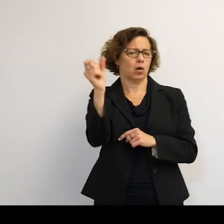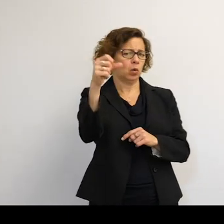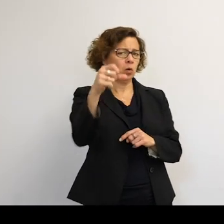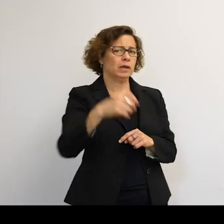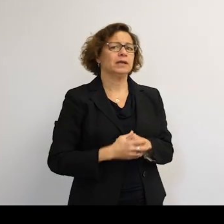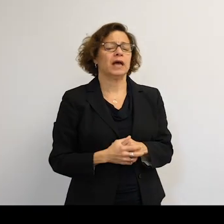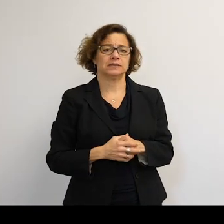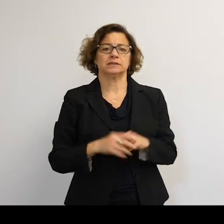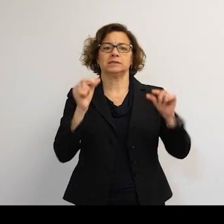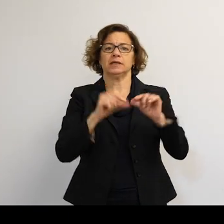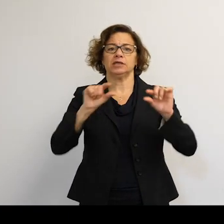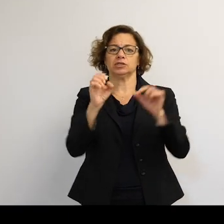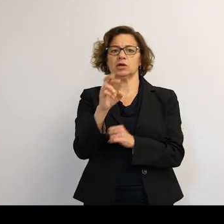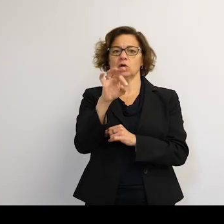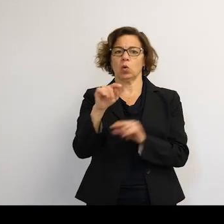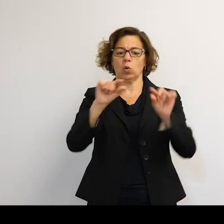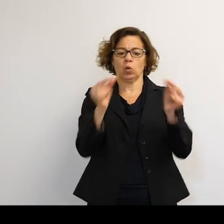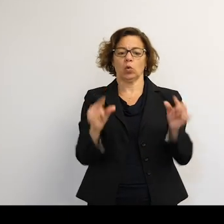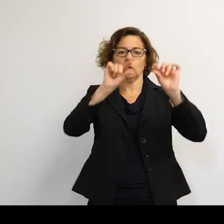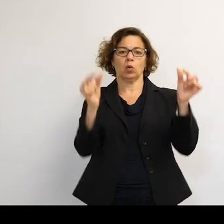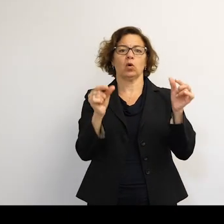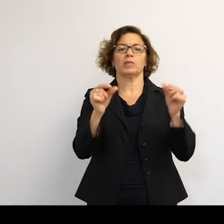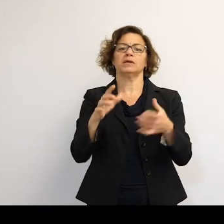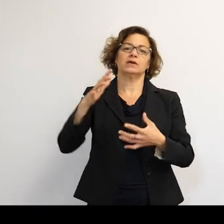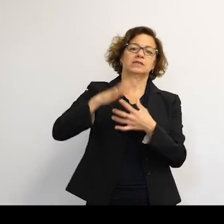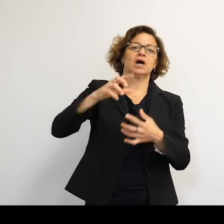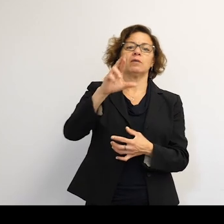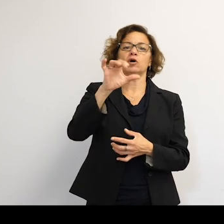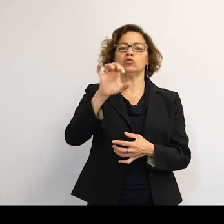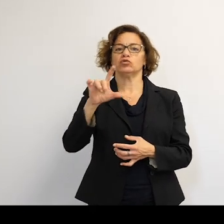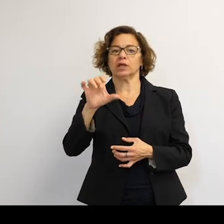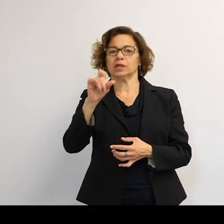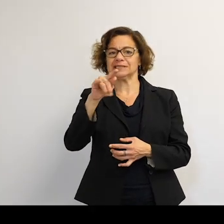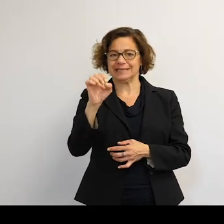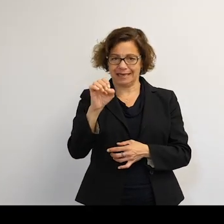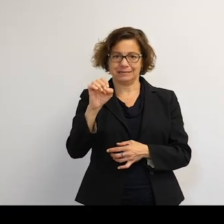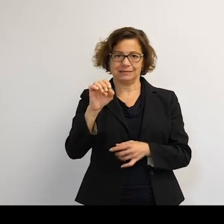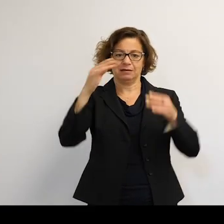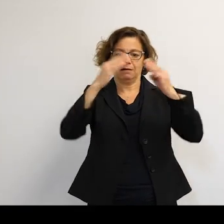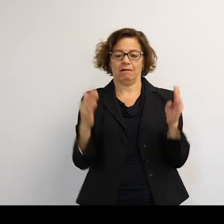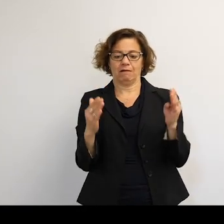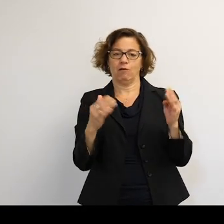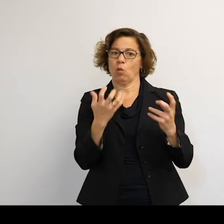So there's what are called prime real estate and talking about the thing in 1C, which